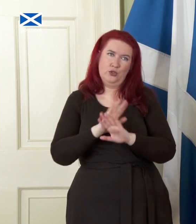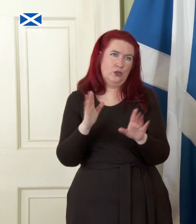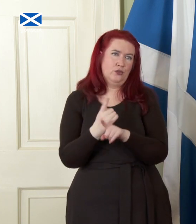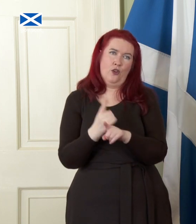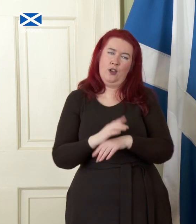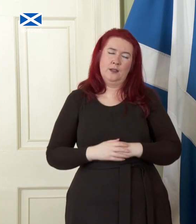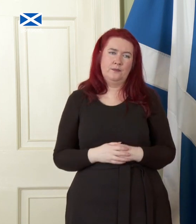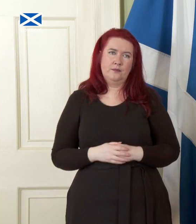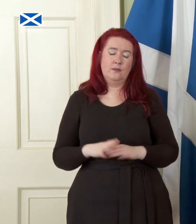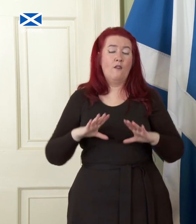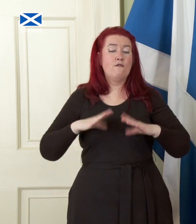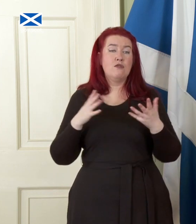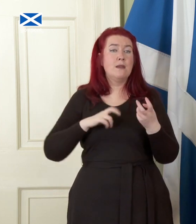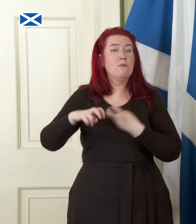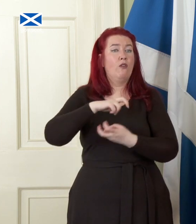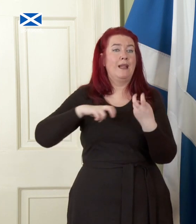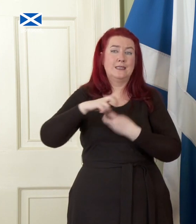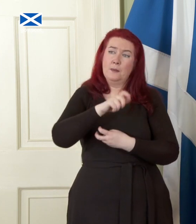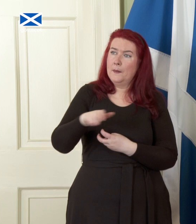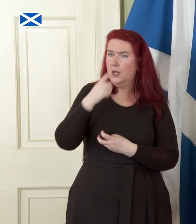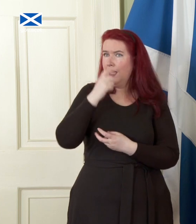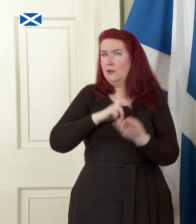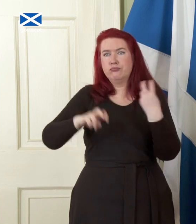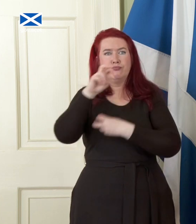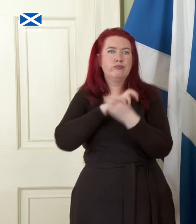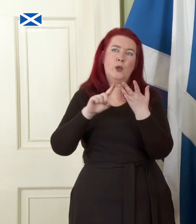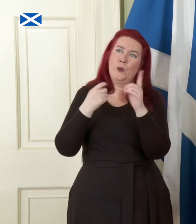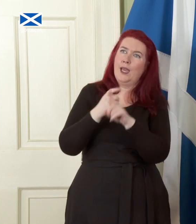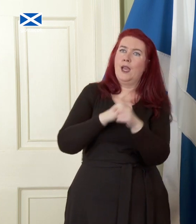people across our islands will continue as before. An independent Scotland though back